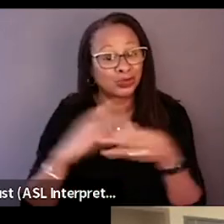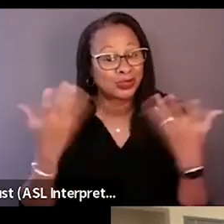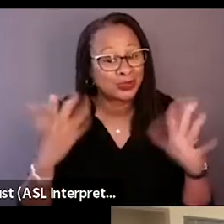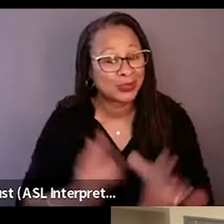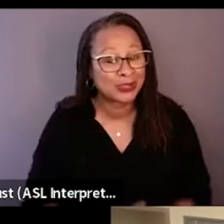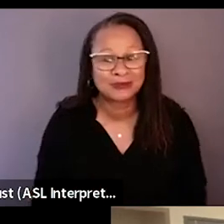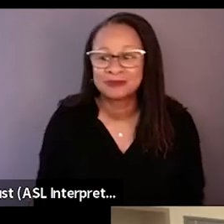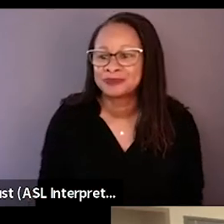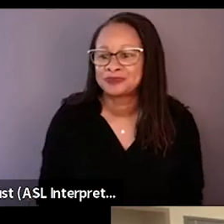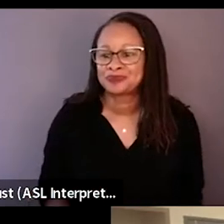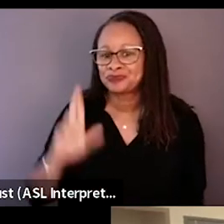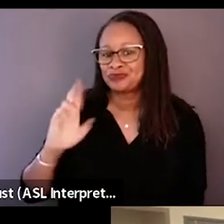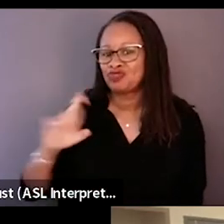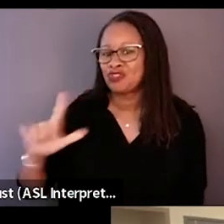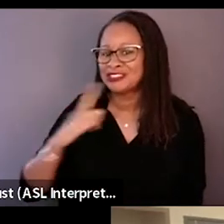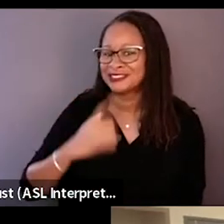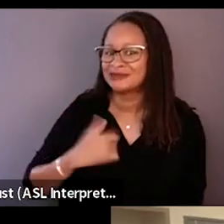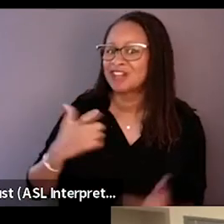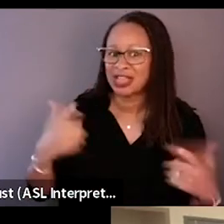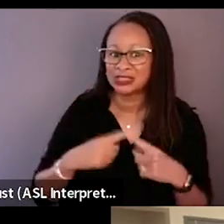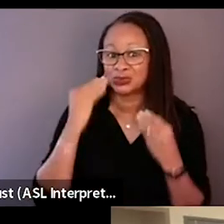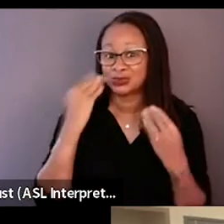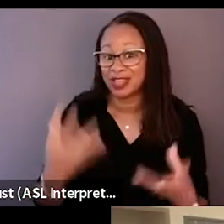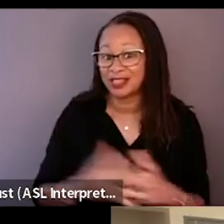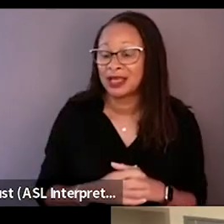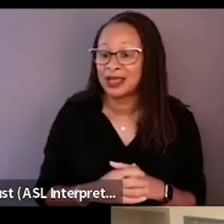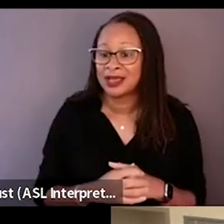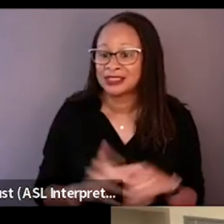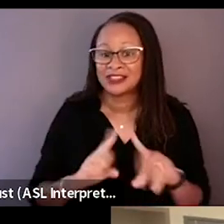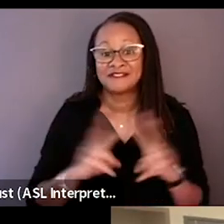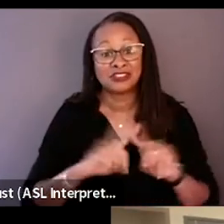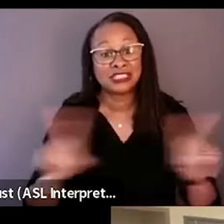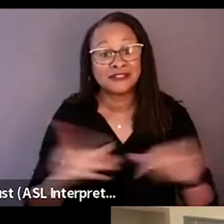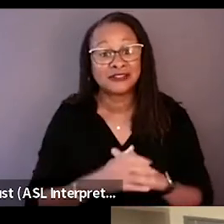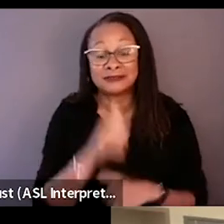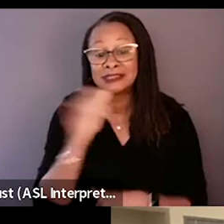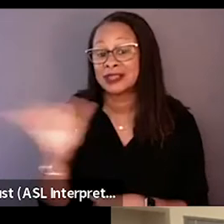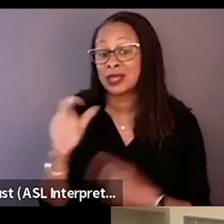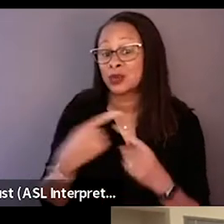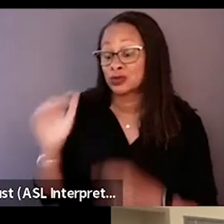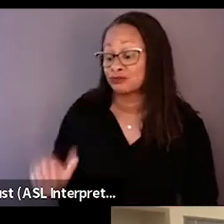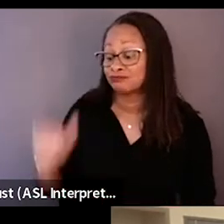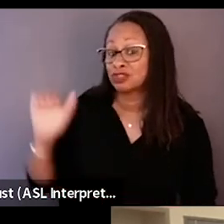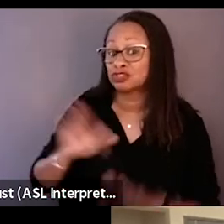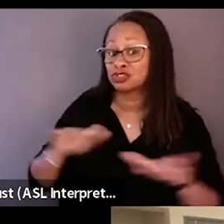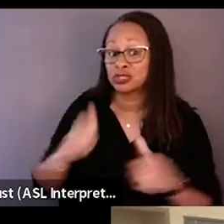And there was a lot to tell, that's for sure. And it's quite different living... It's not like when you are raising your children and everyone is under the same roof.